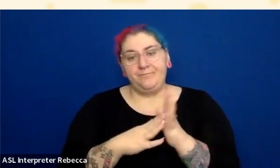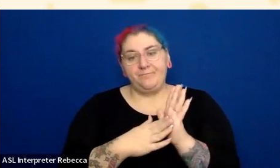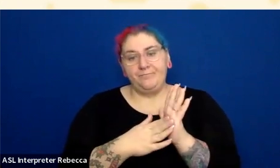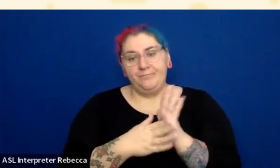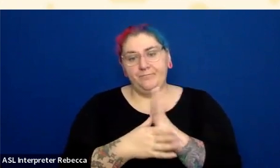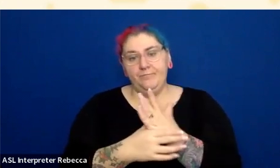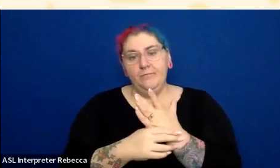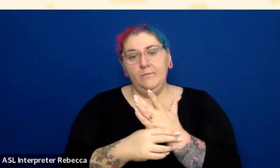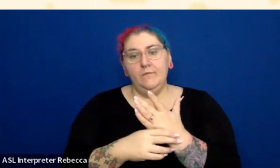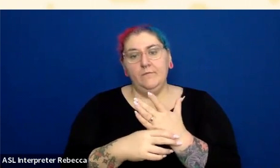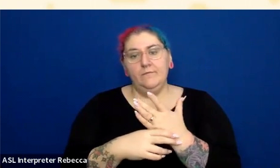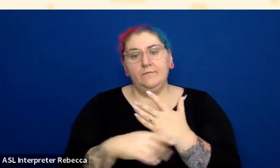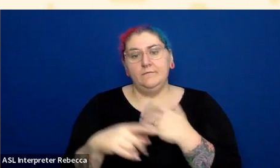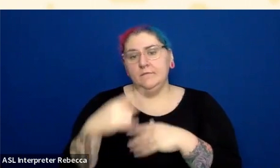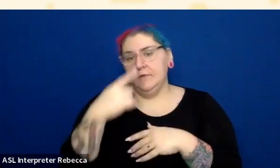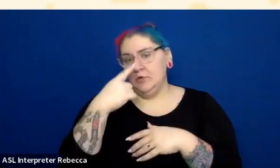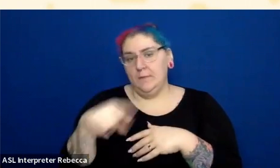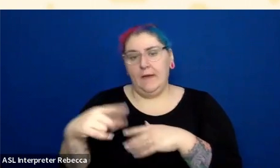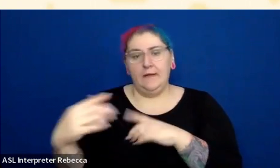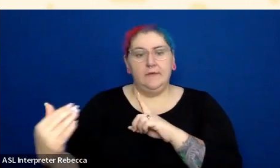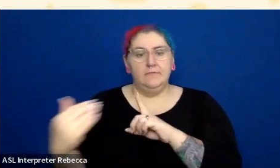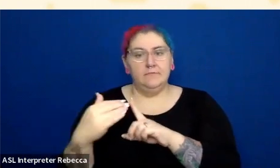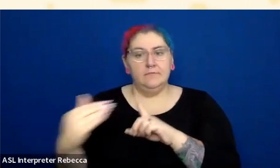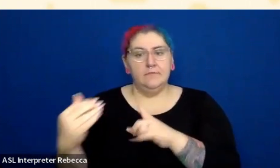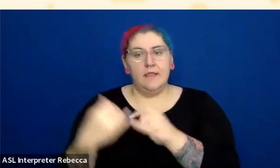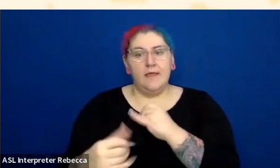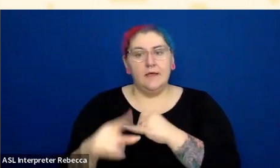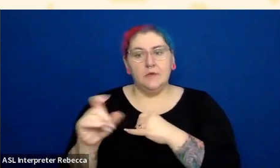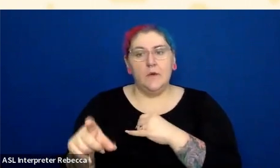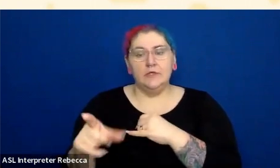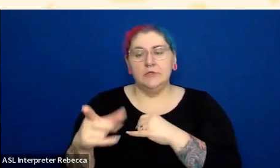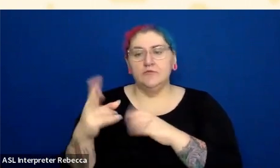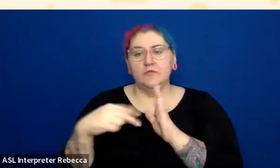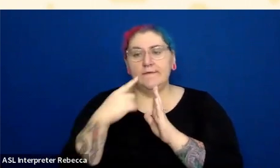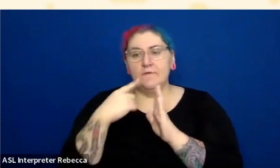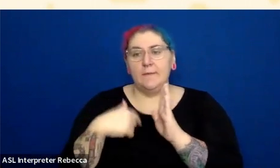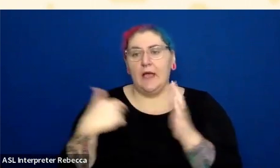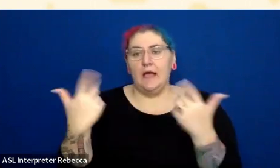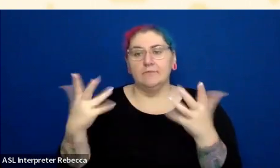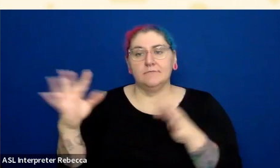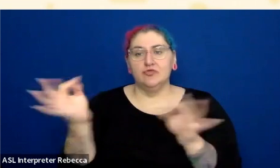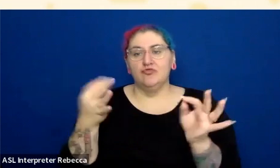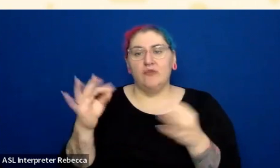Jason, I'm sorry, could you remind me of that last question? I distracted myself. Oh, sorry. This last one.